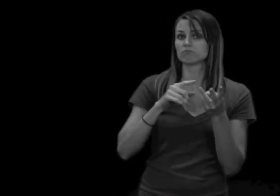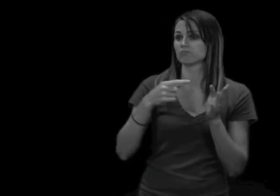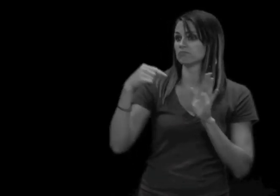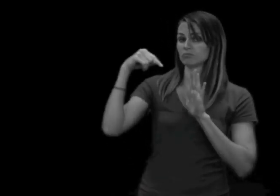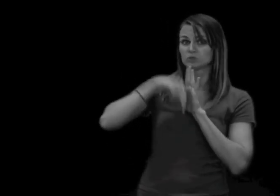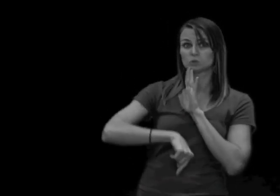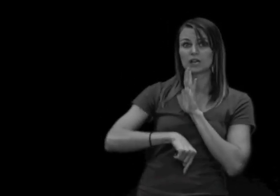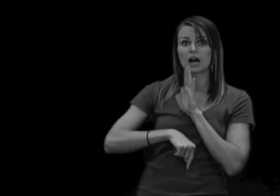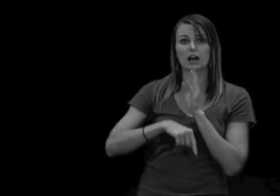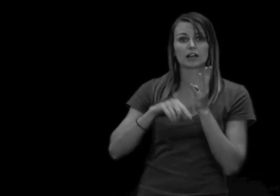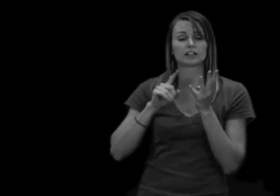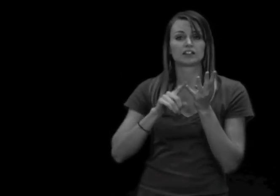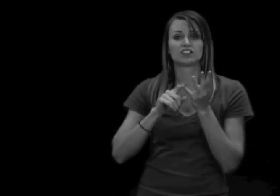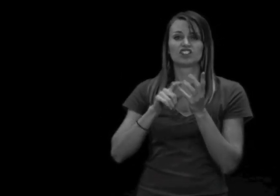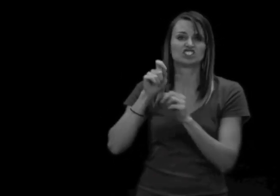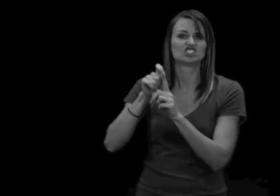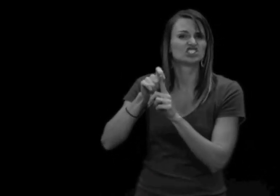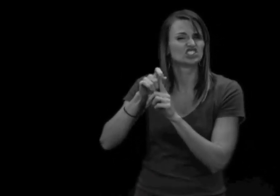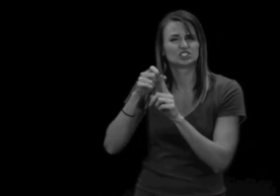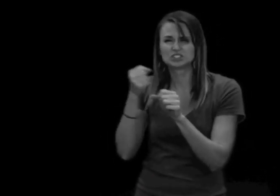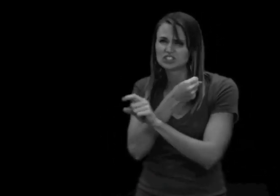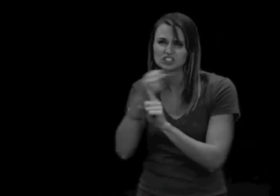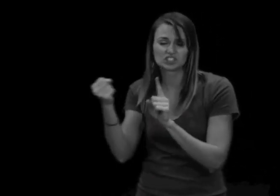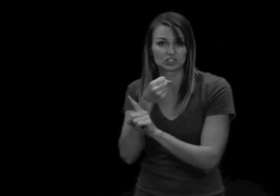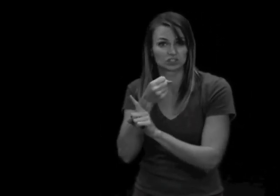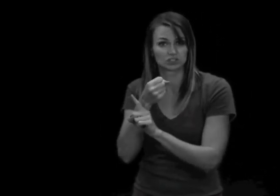teasing, and abuse; are those terrorism?